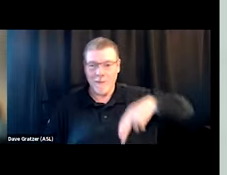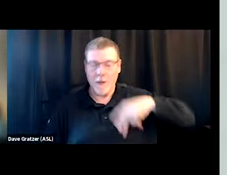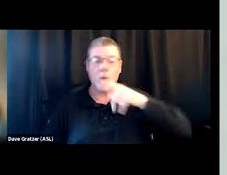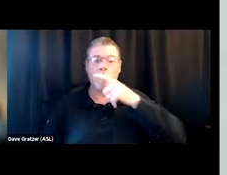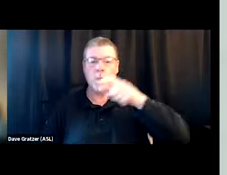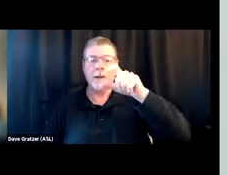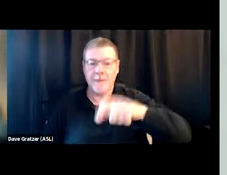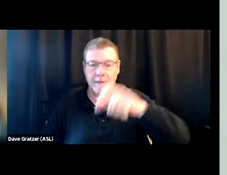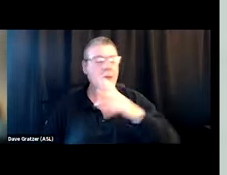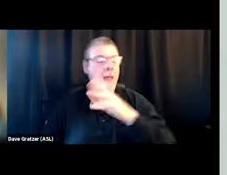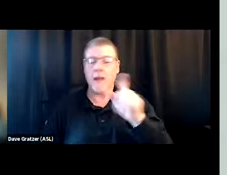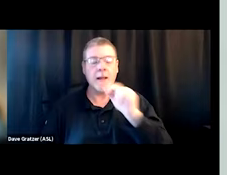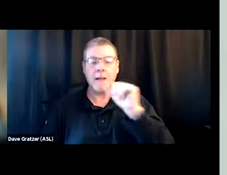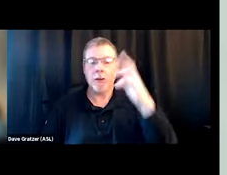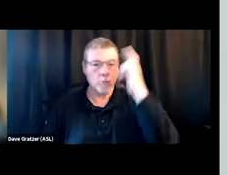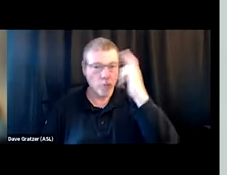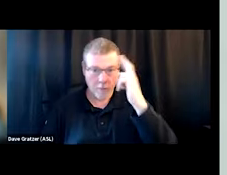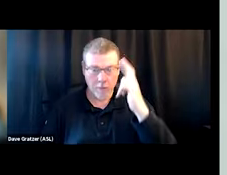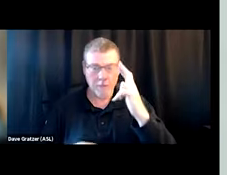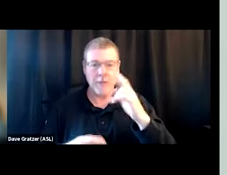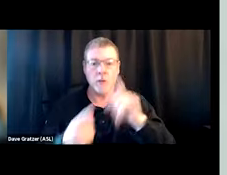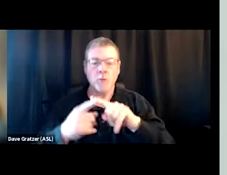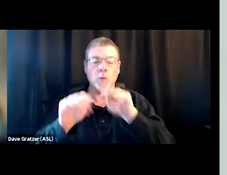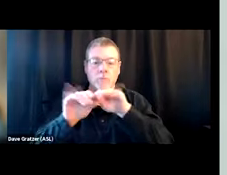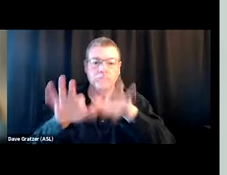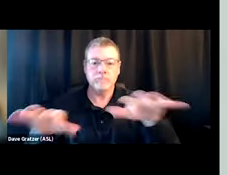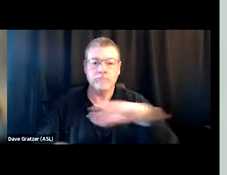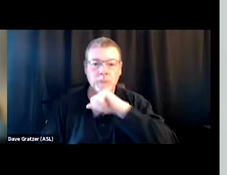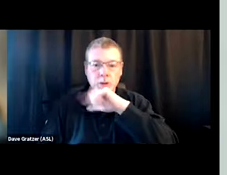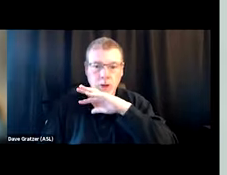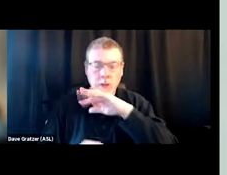and didn't know they were subject to contaminated supply that puts them at risk of overdose.